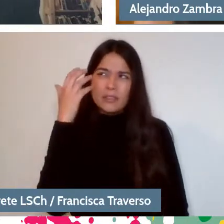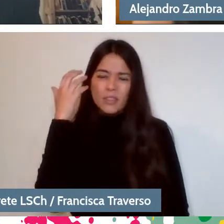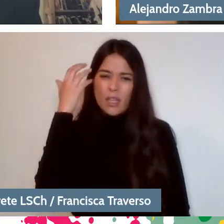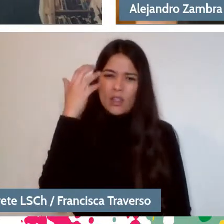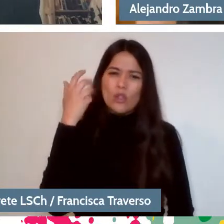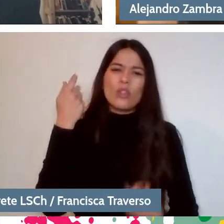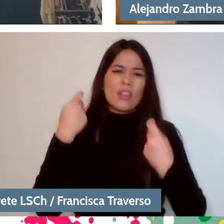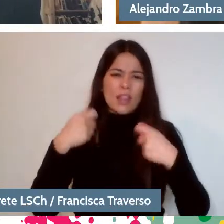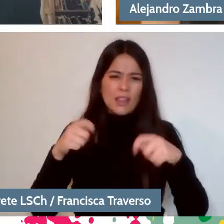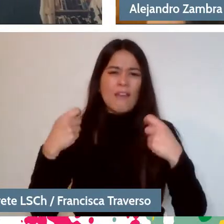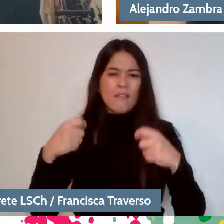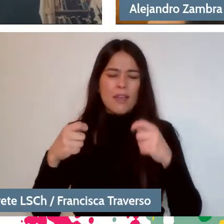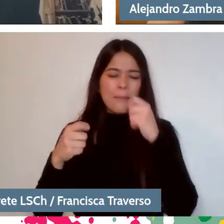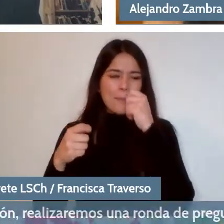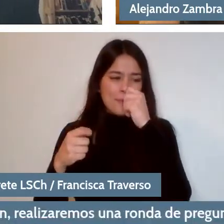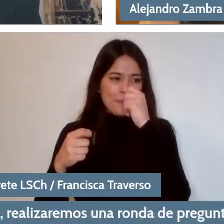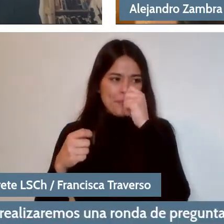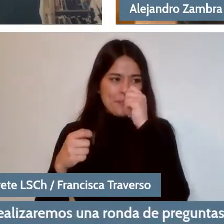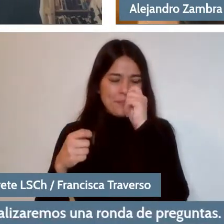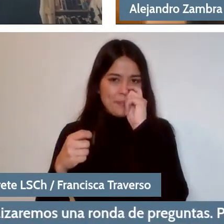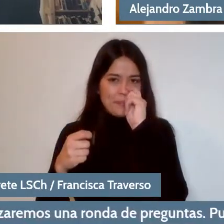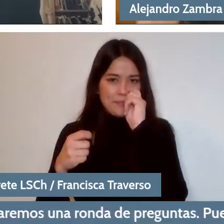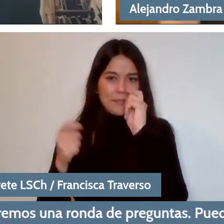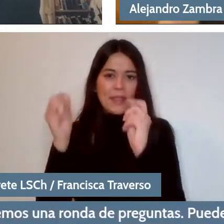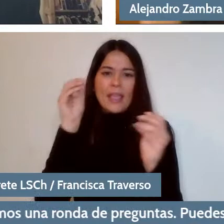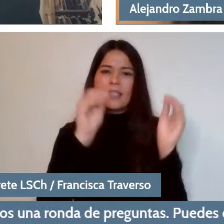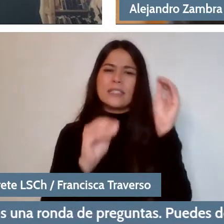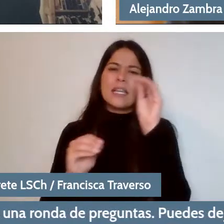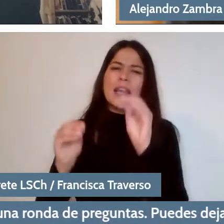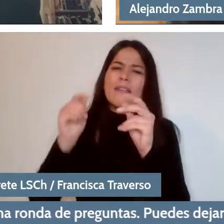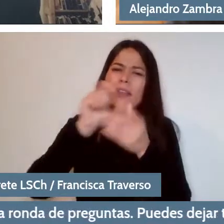let's say, I hope to write either today or tomorrow.